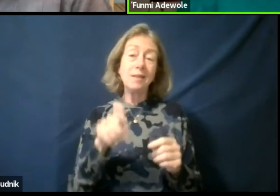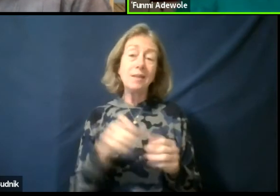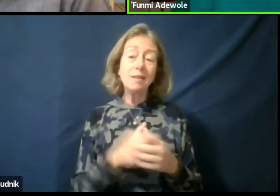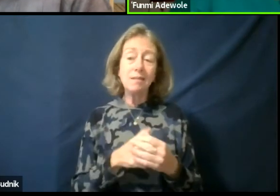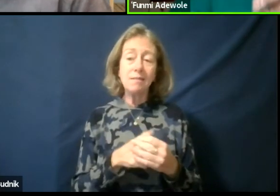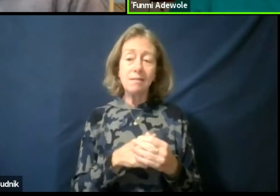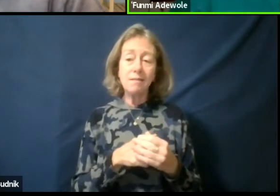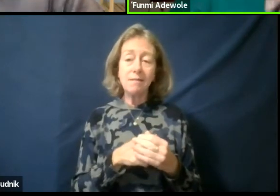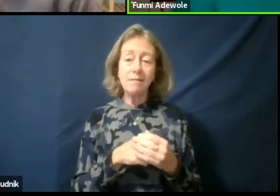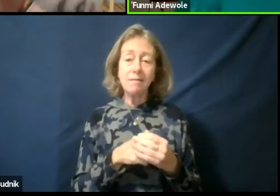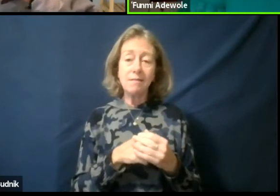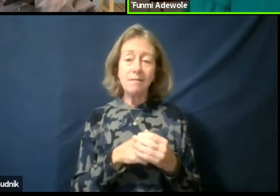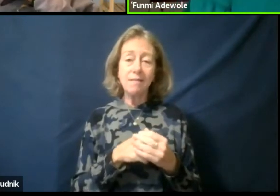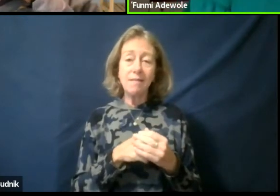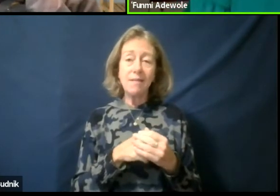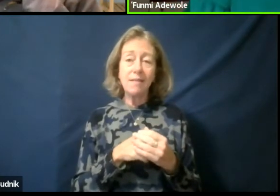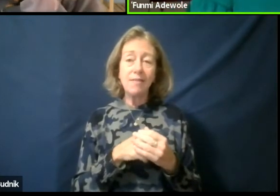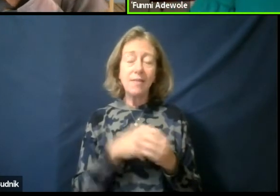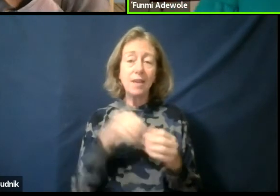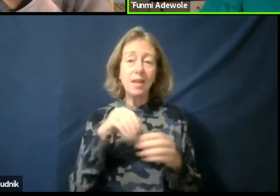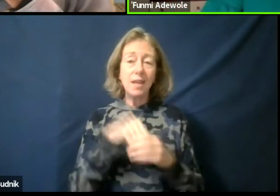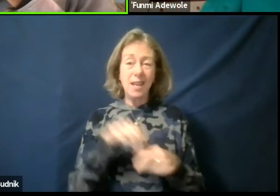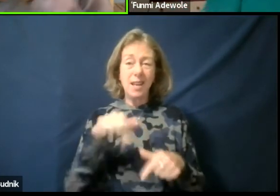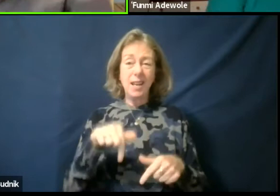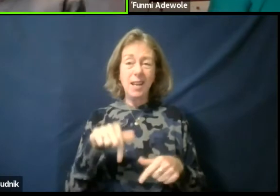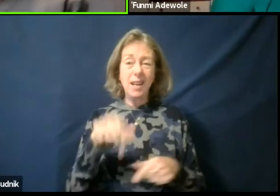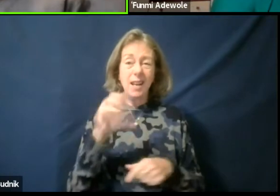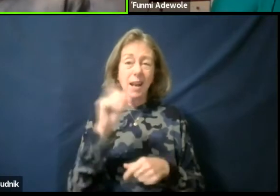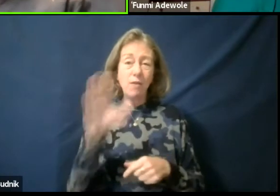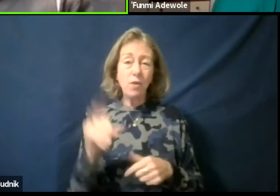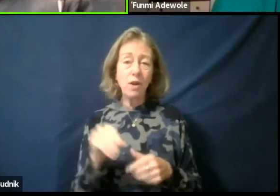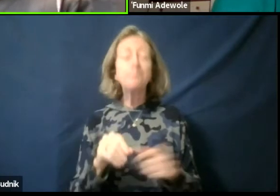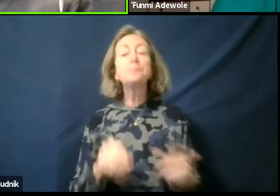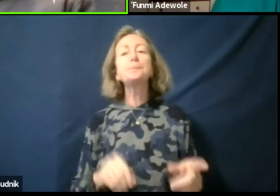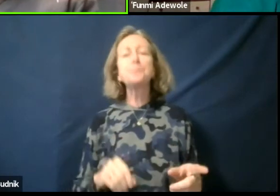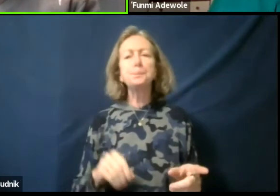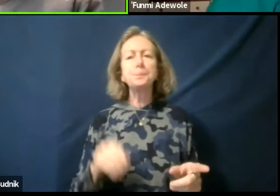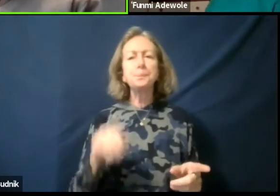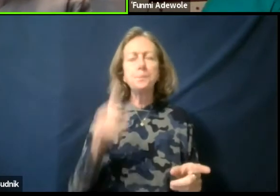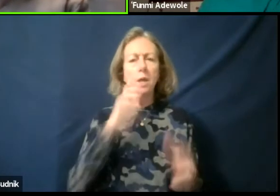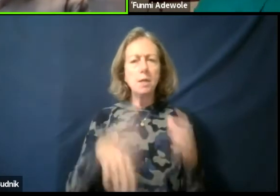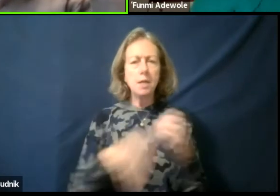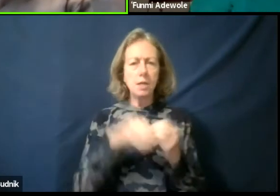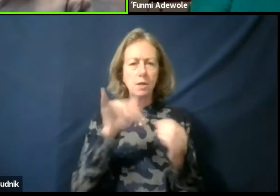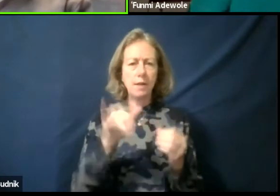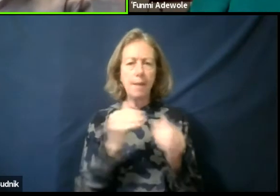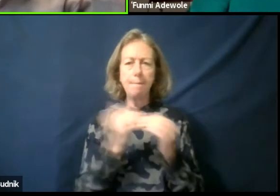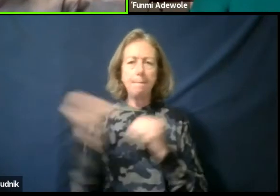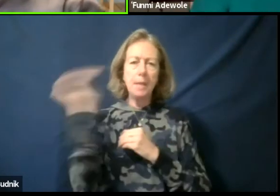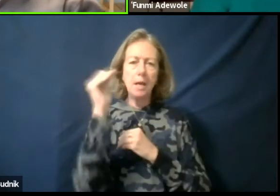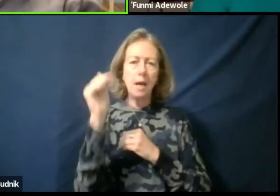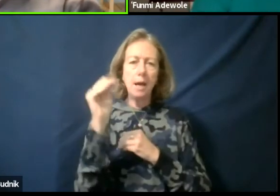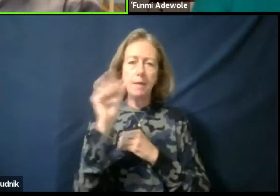in the continent of Africa. And I think in addition to that beyond the continent is the migration as sort of making